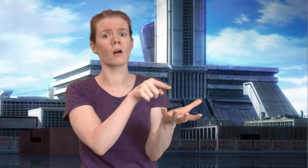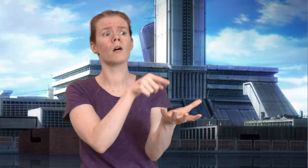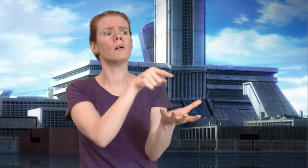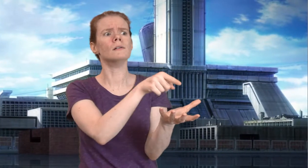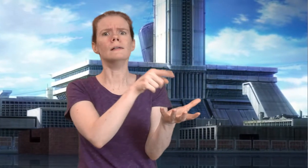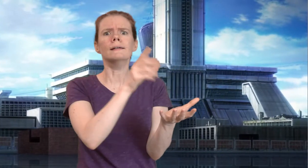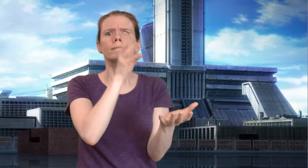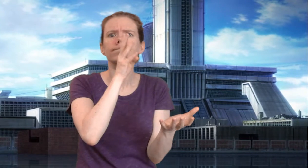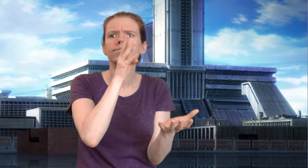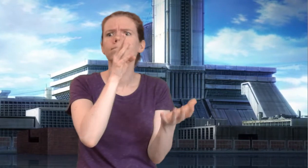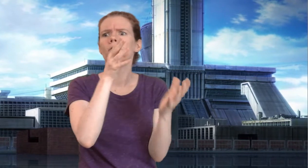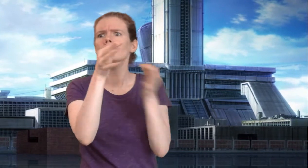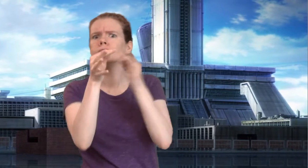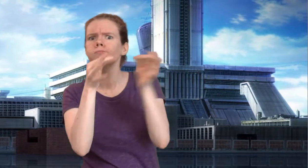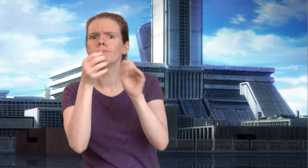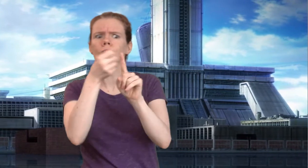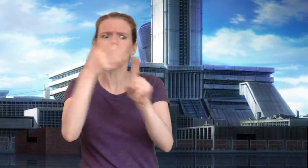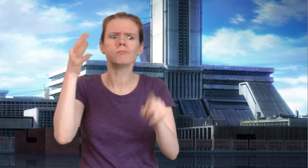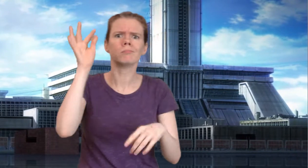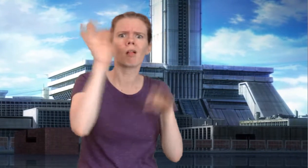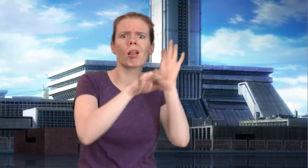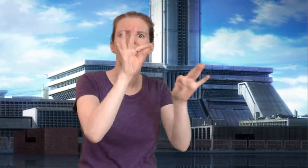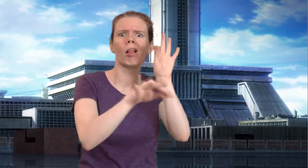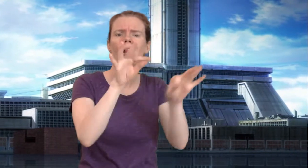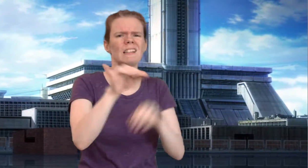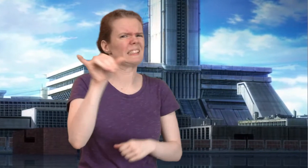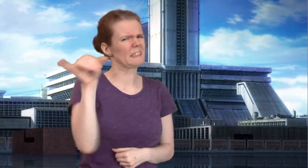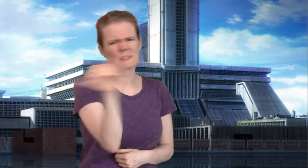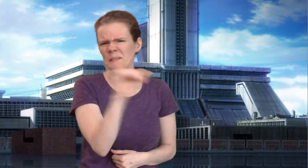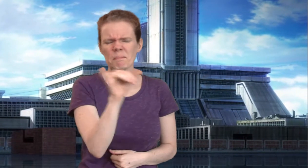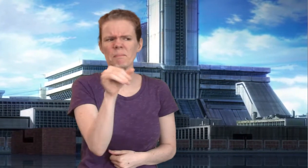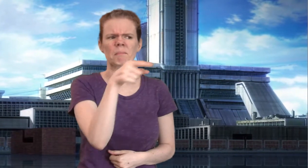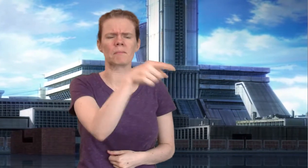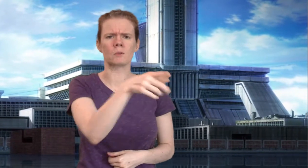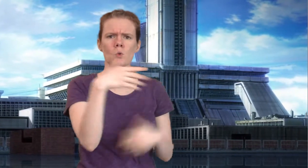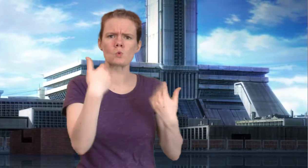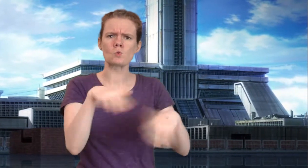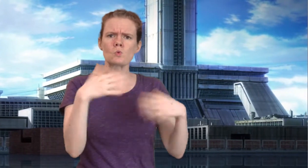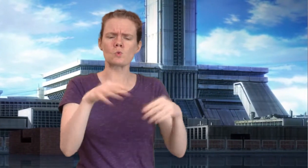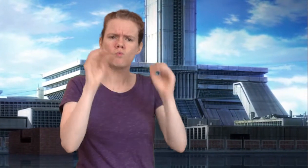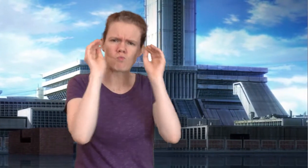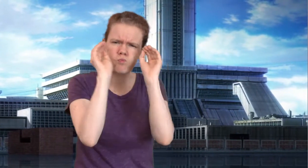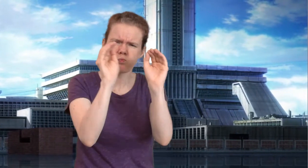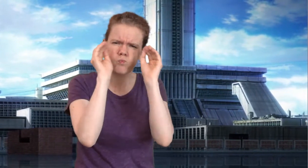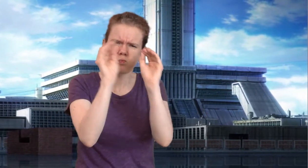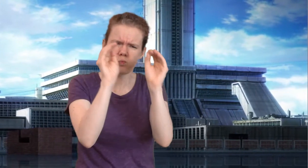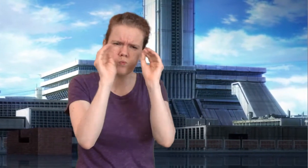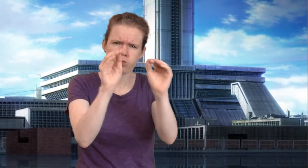a world of forced speech, of indoctrination just like the type of instruction he received.